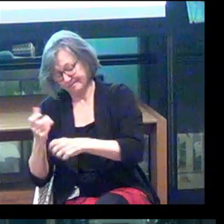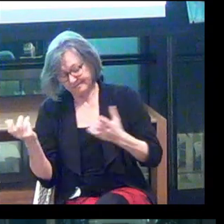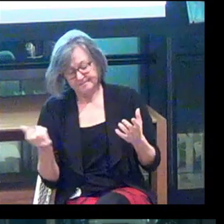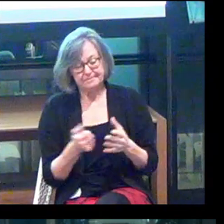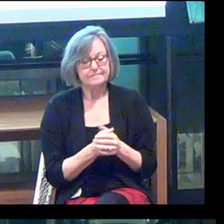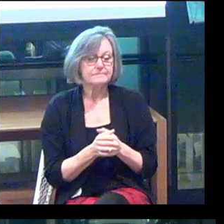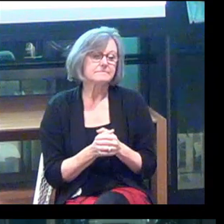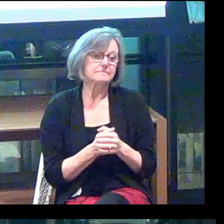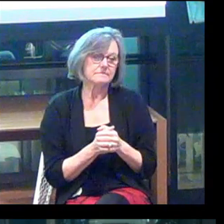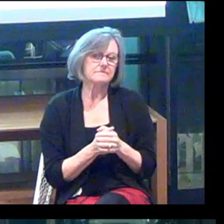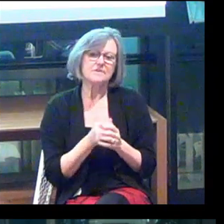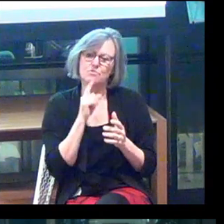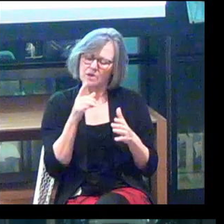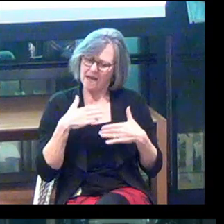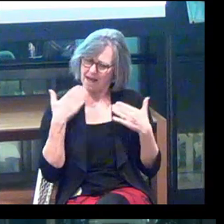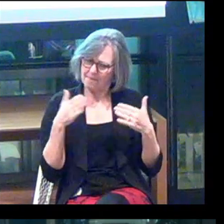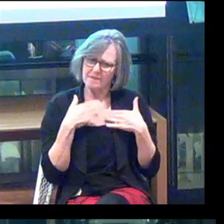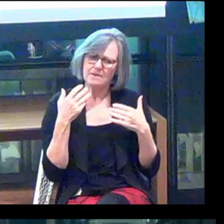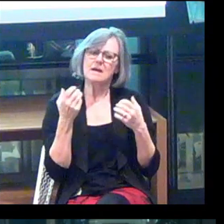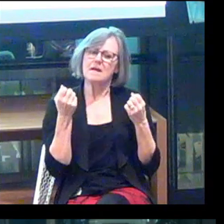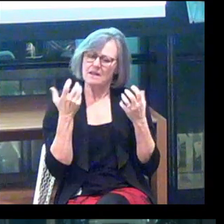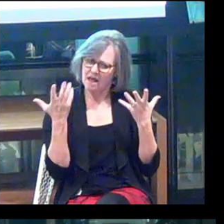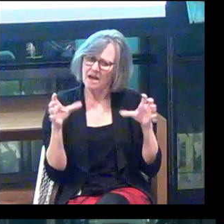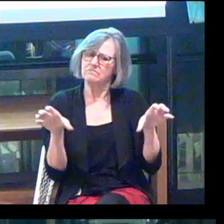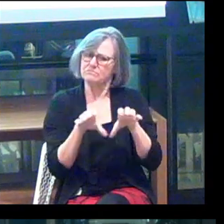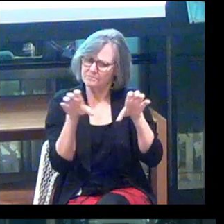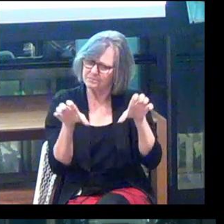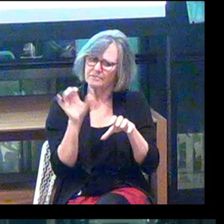So I'm really happy to see a lot of activity within this space.